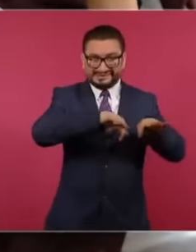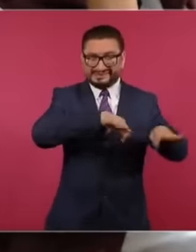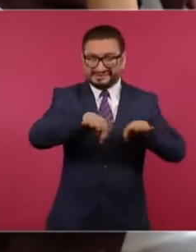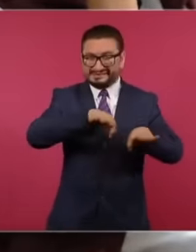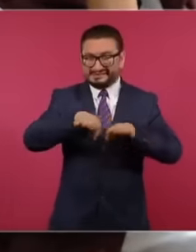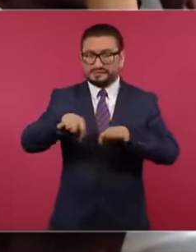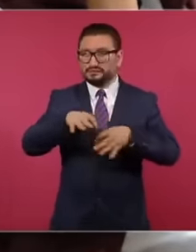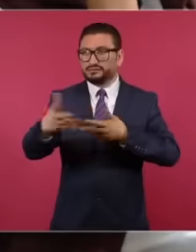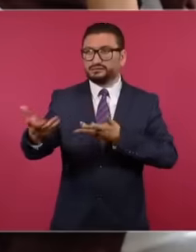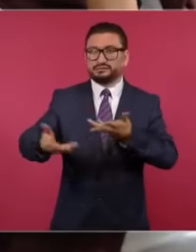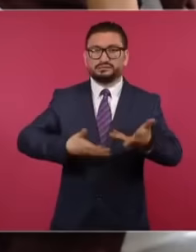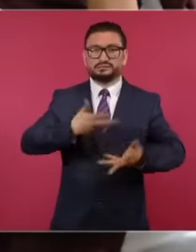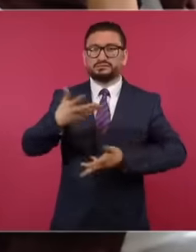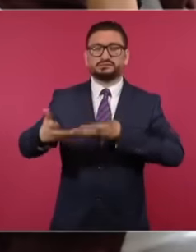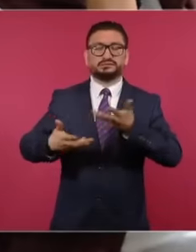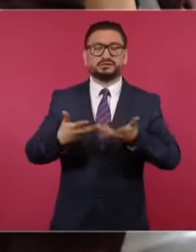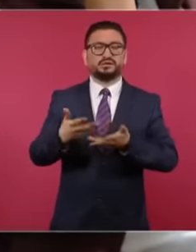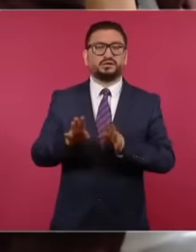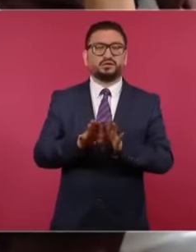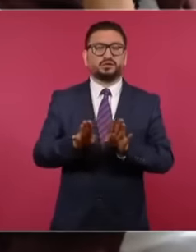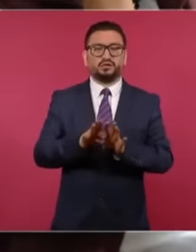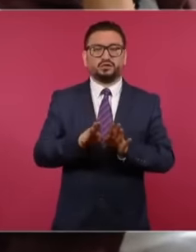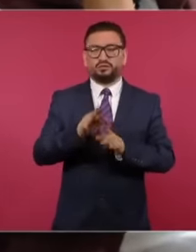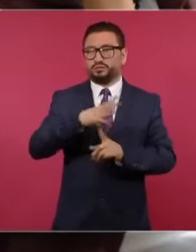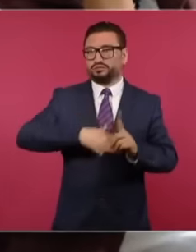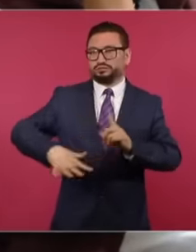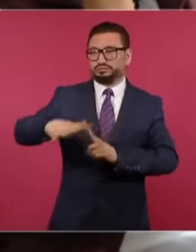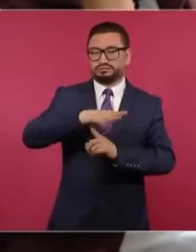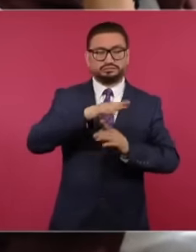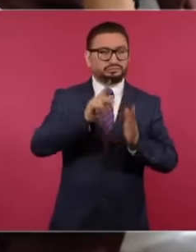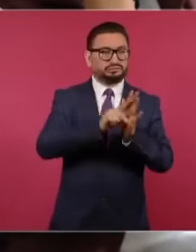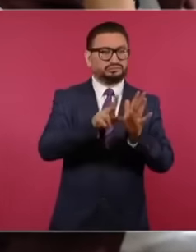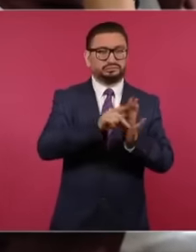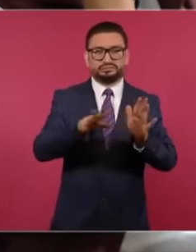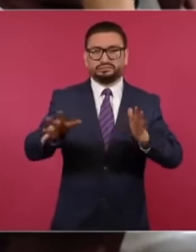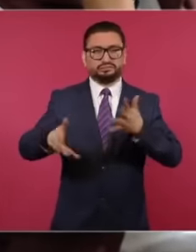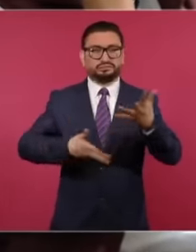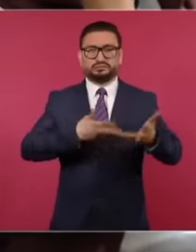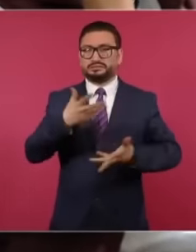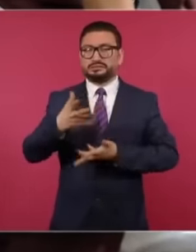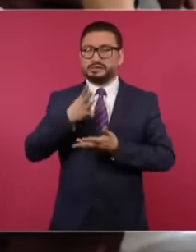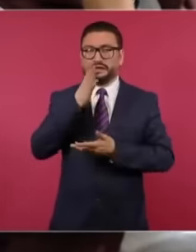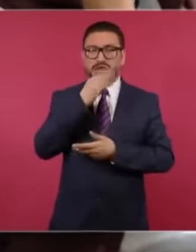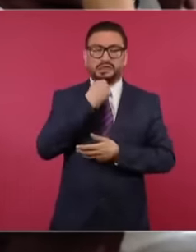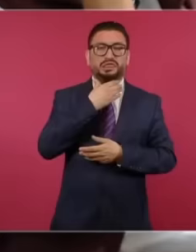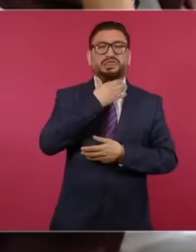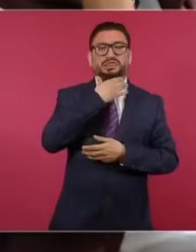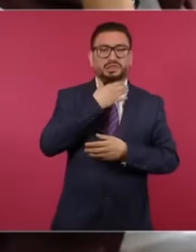the circumstance of a media ecosystem that no longer has the capacity to give work